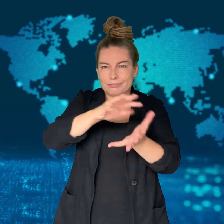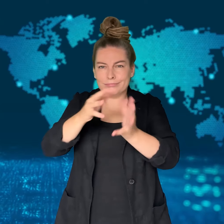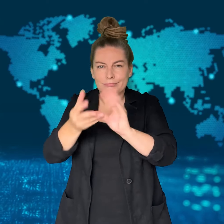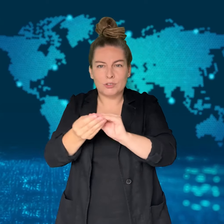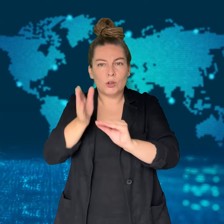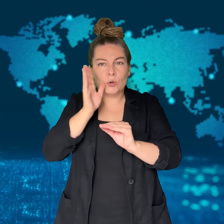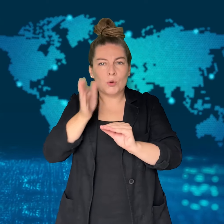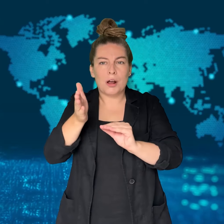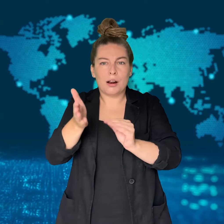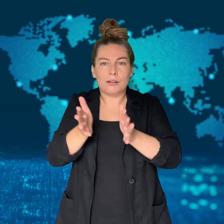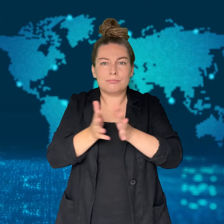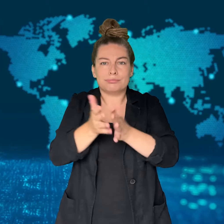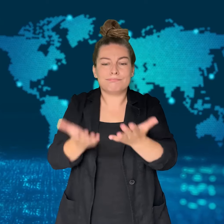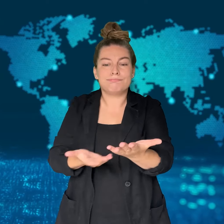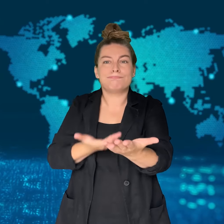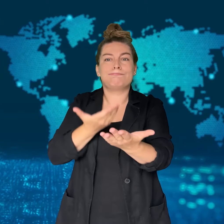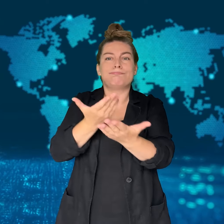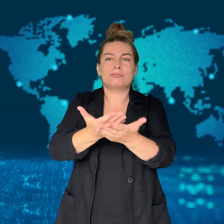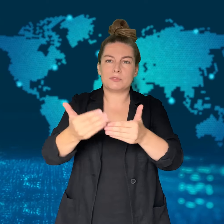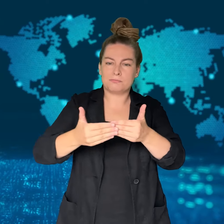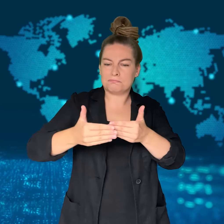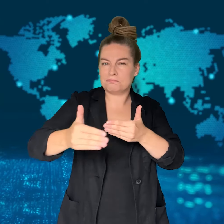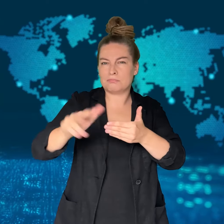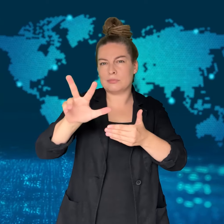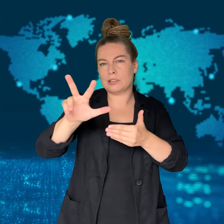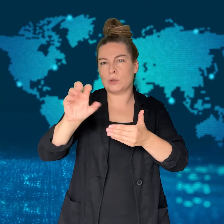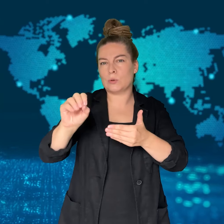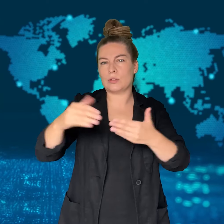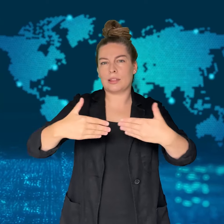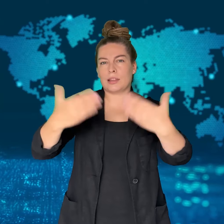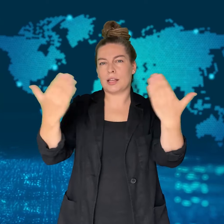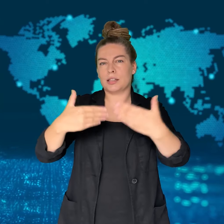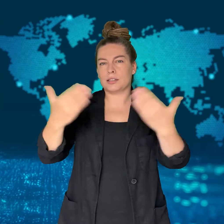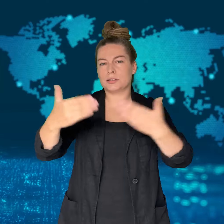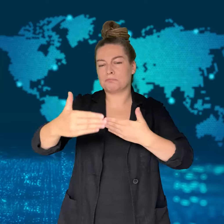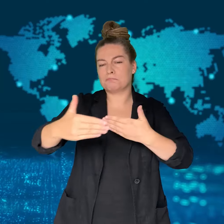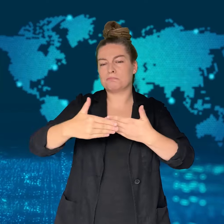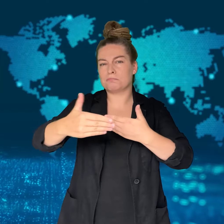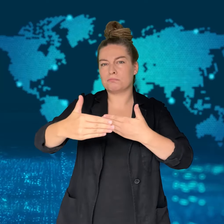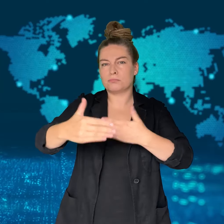A report is expected within the next 30 days.